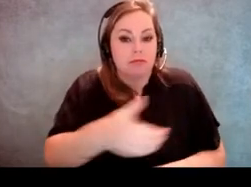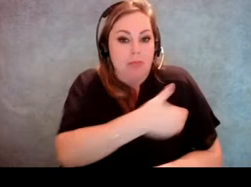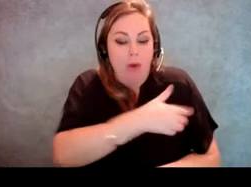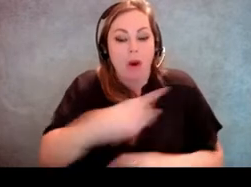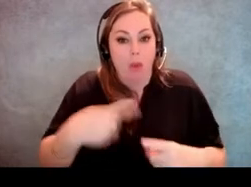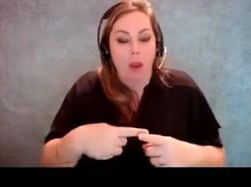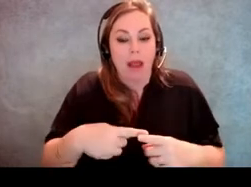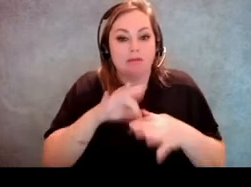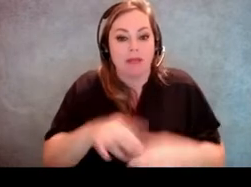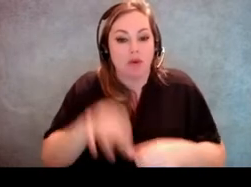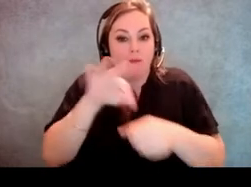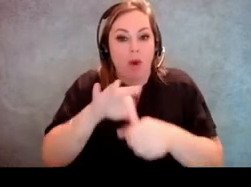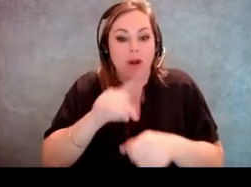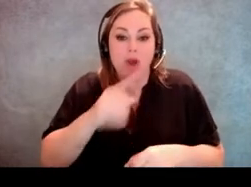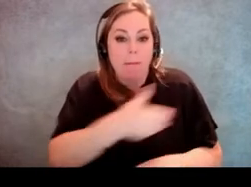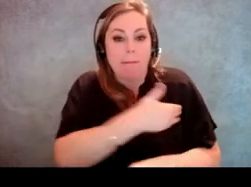And so just be aware of that.